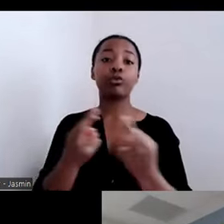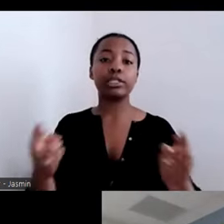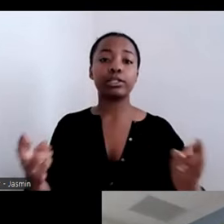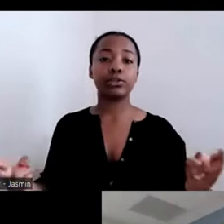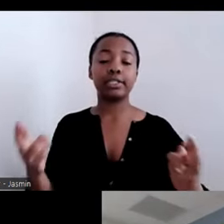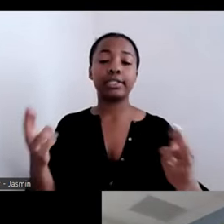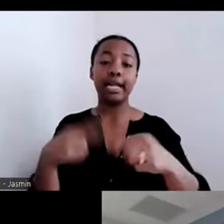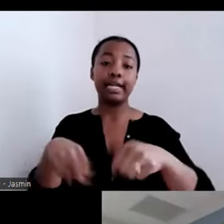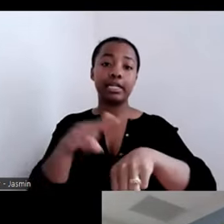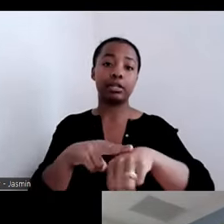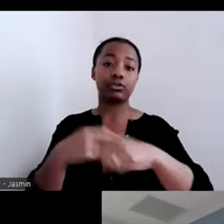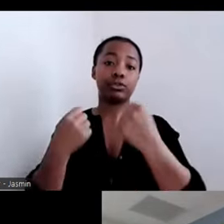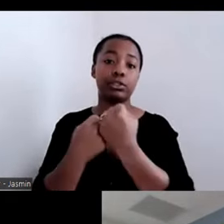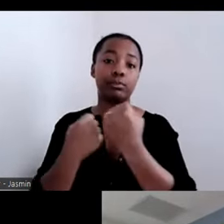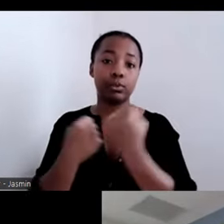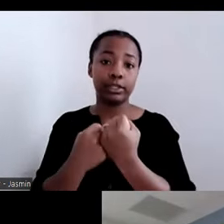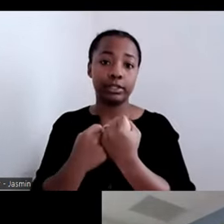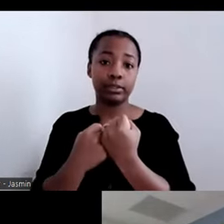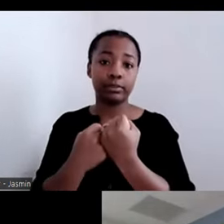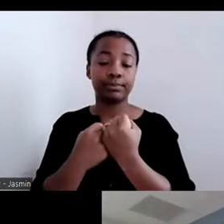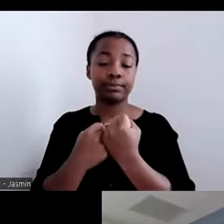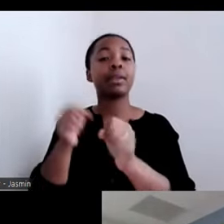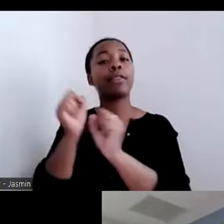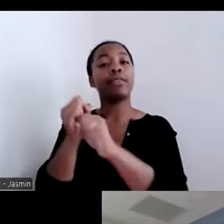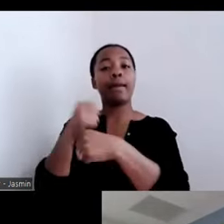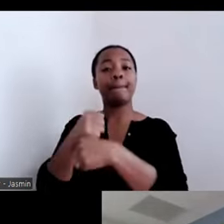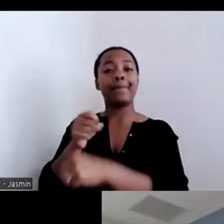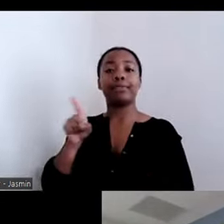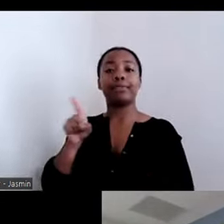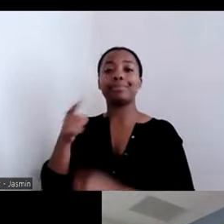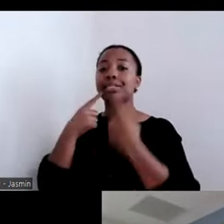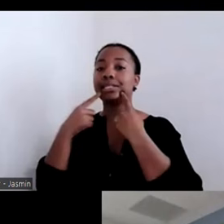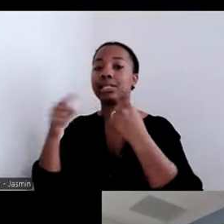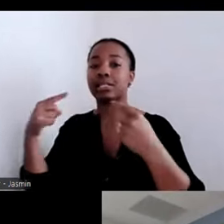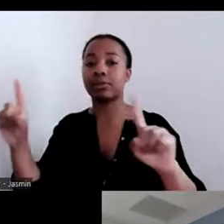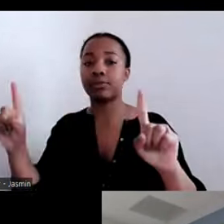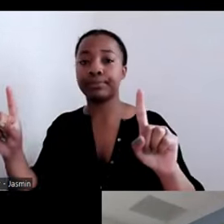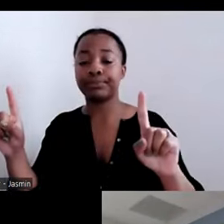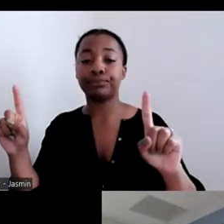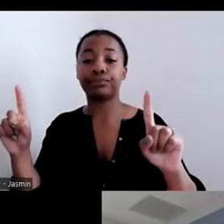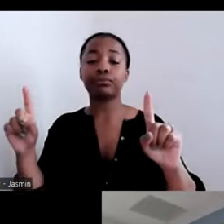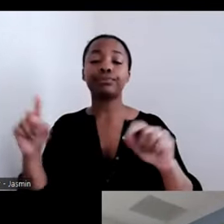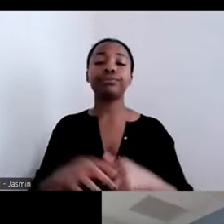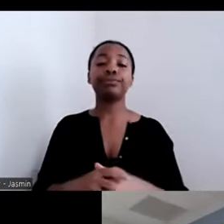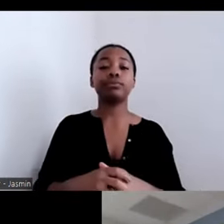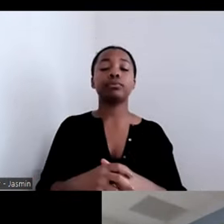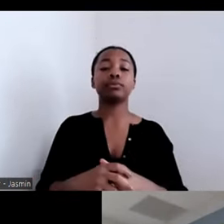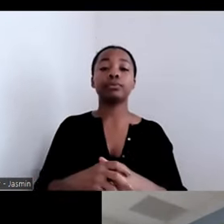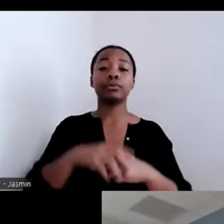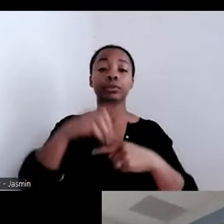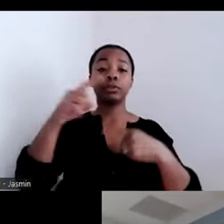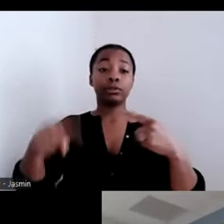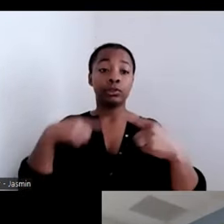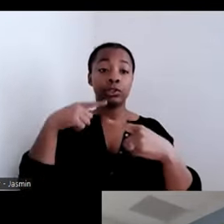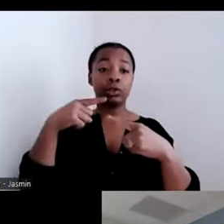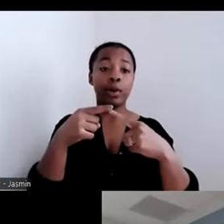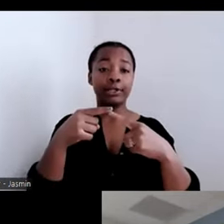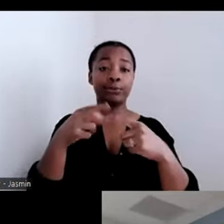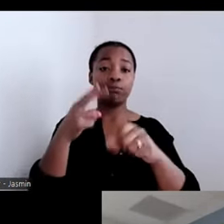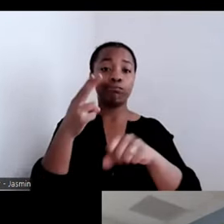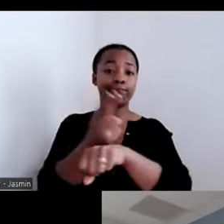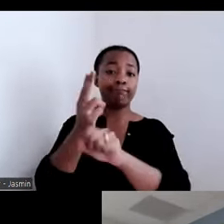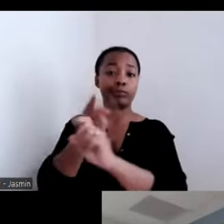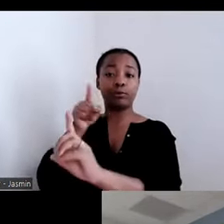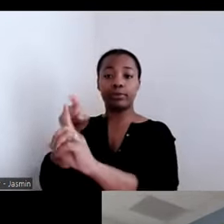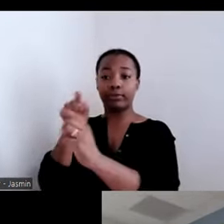that make them successful. So when you have that approach, as someone who is